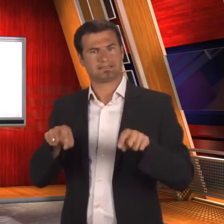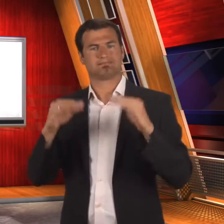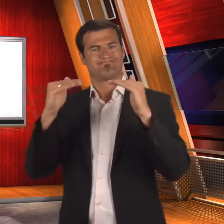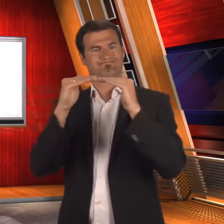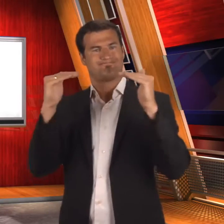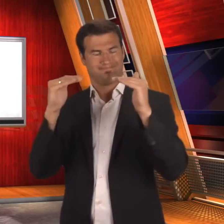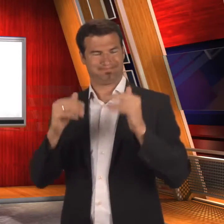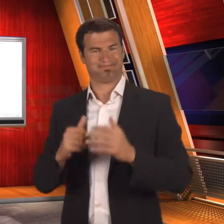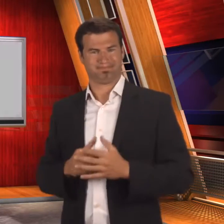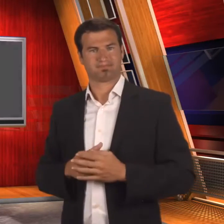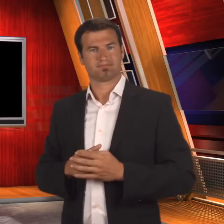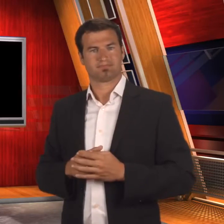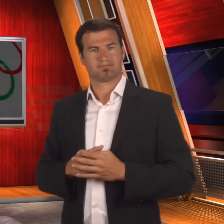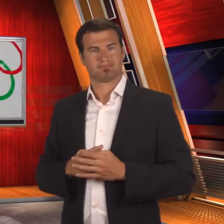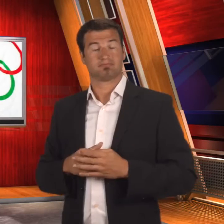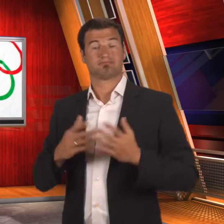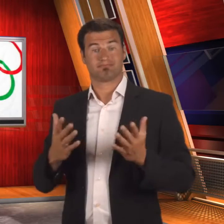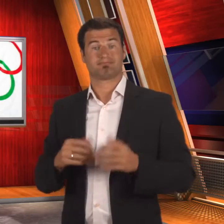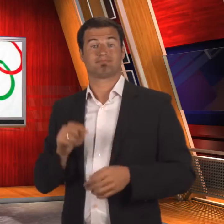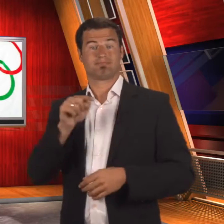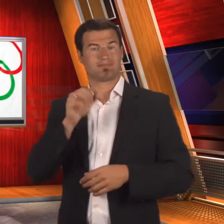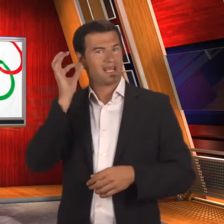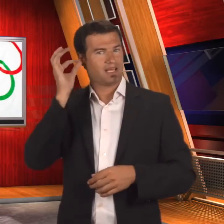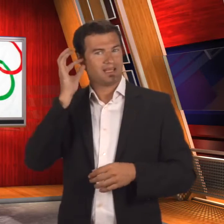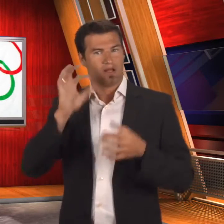all athletes equally.